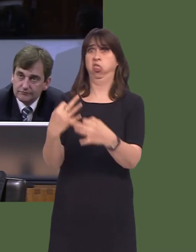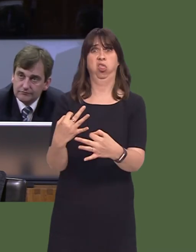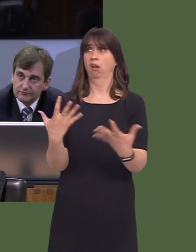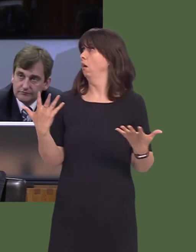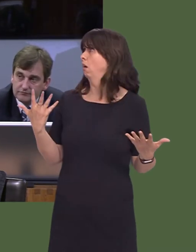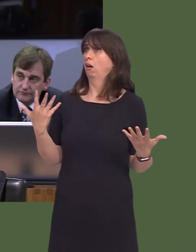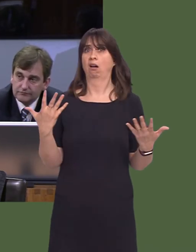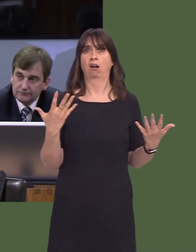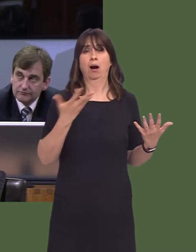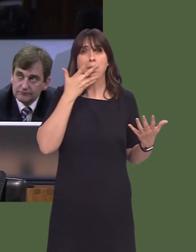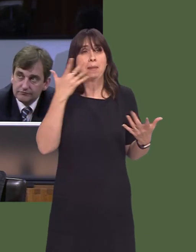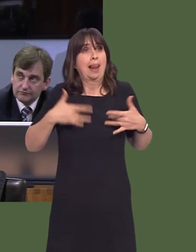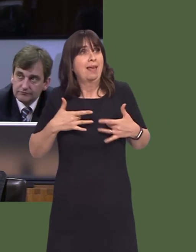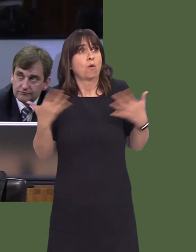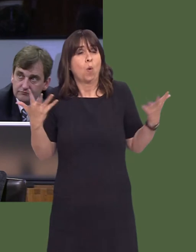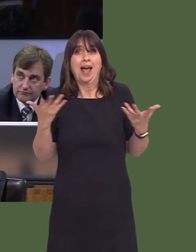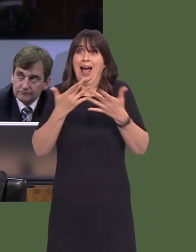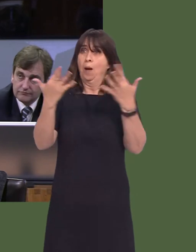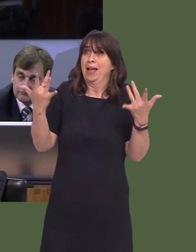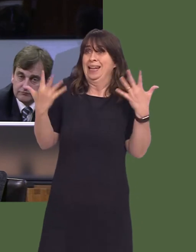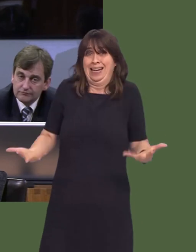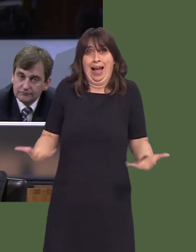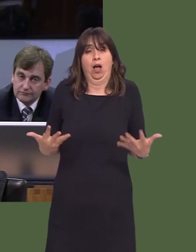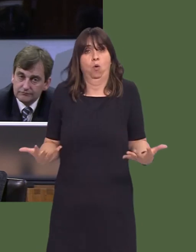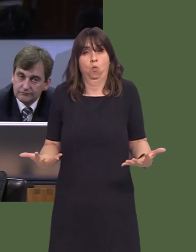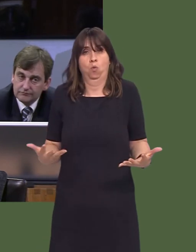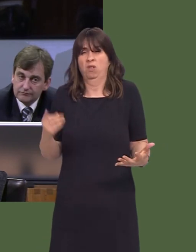of the imagination, those are dates that have long since passed. Do you think it is a sensible